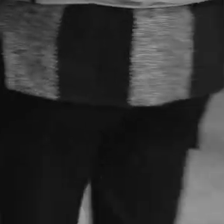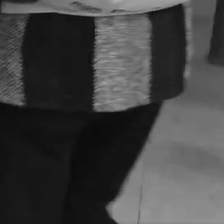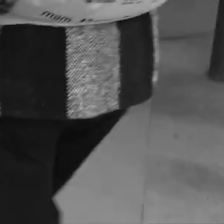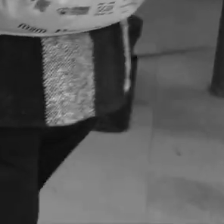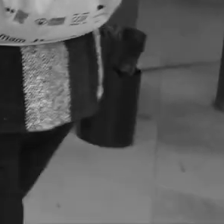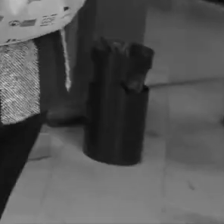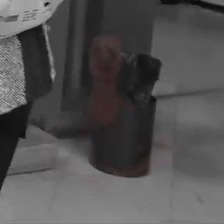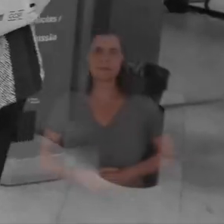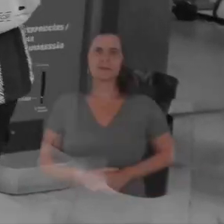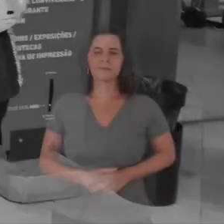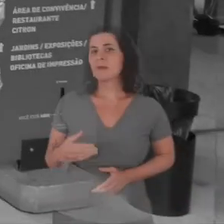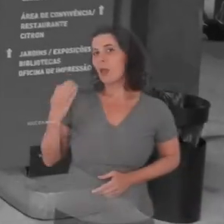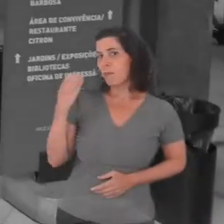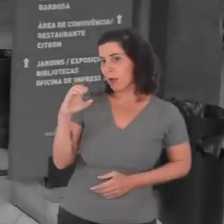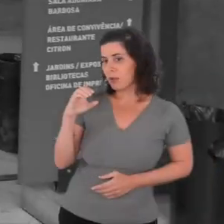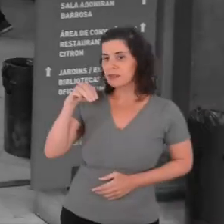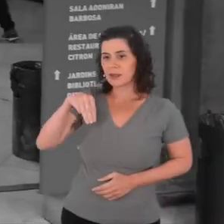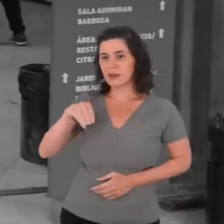[Melina Hernandes Reis says]